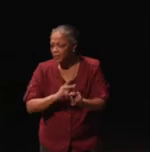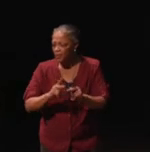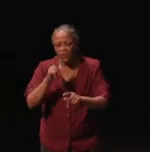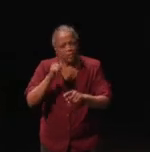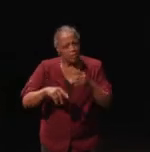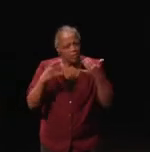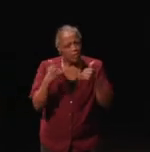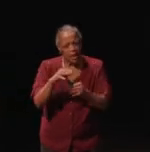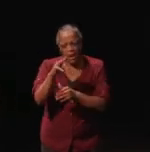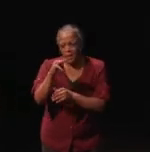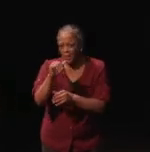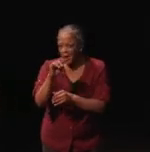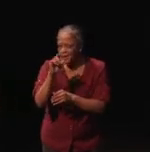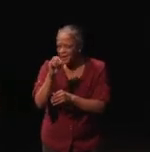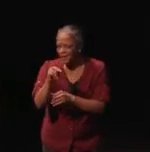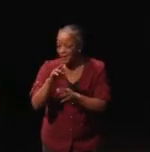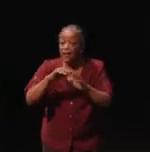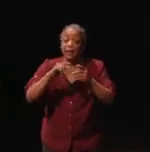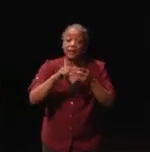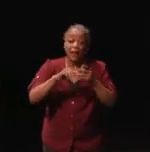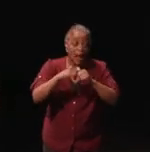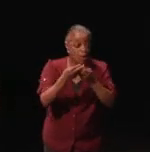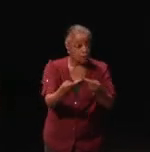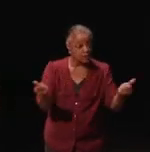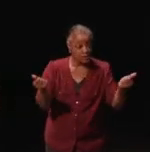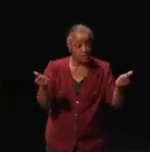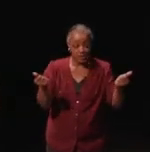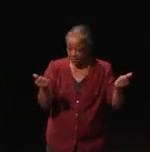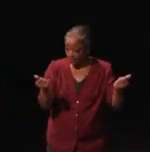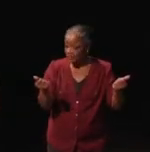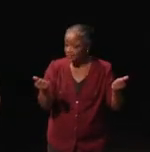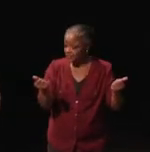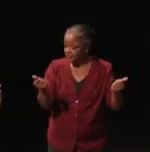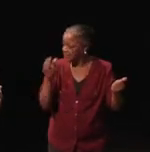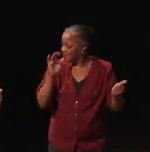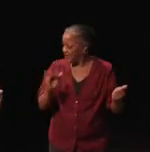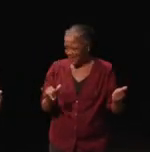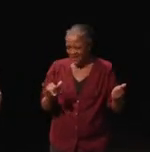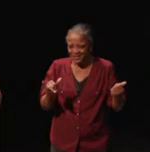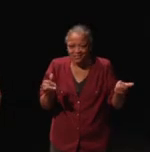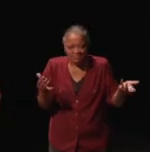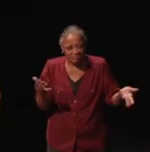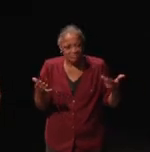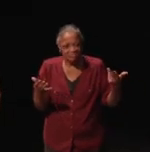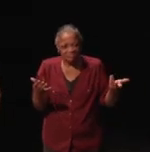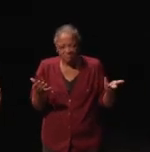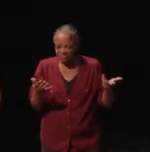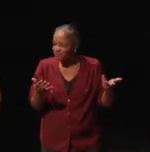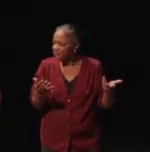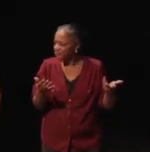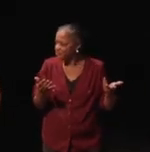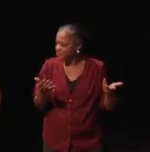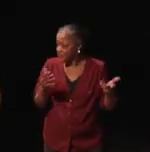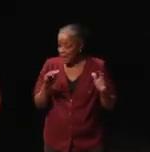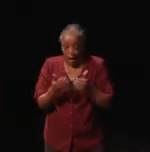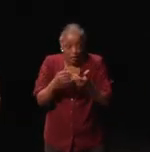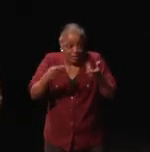play Madden and how we could fix it. That's basically how this happened.